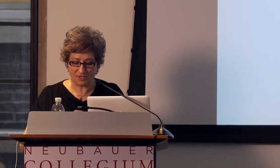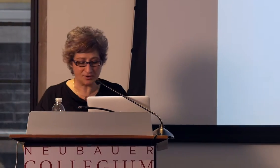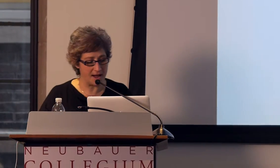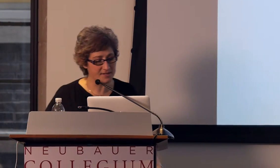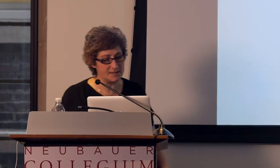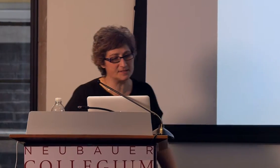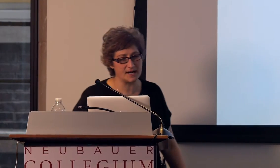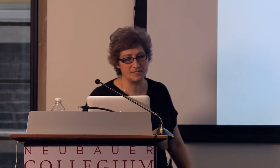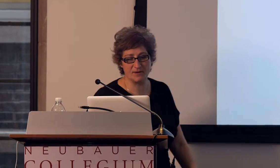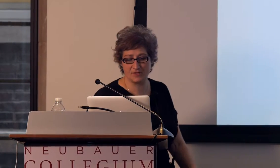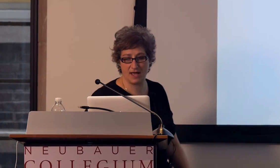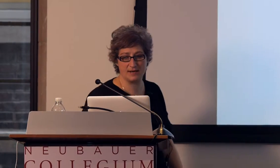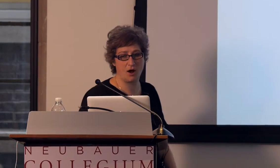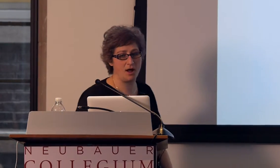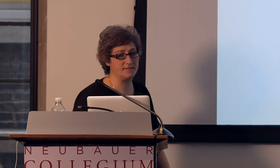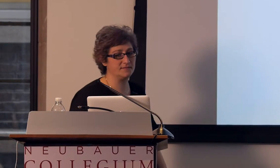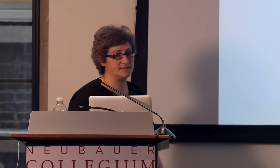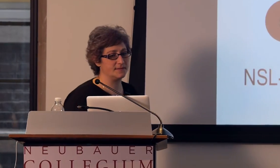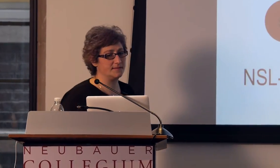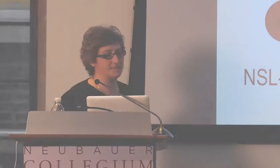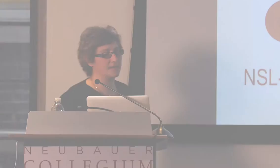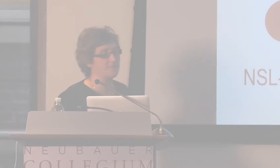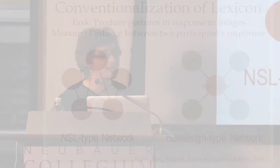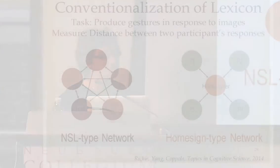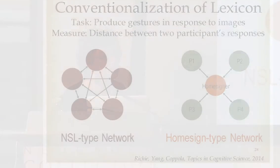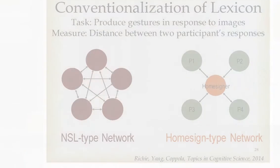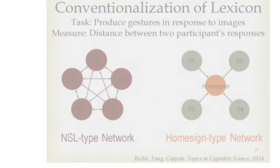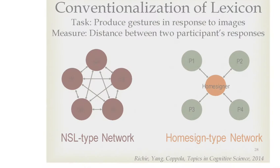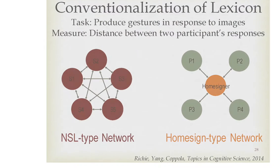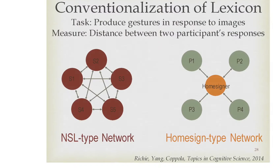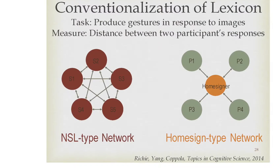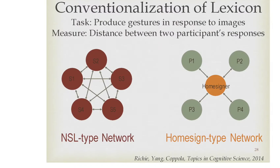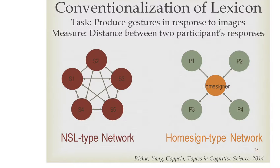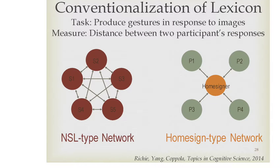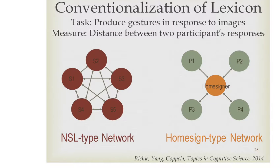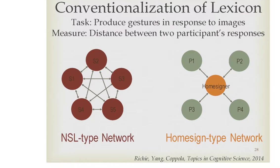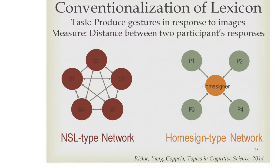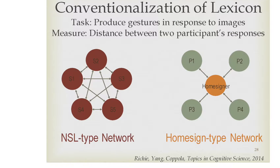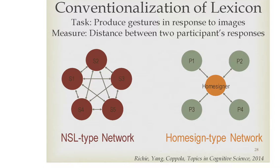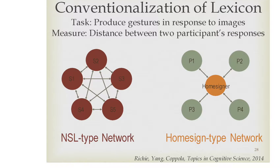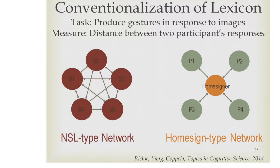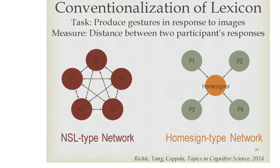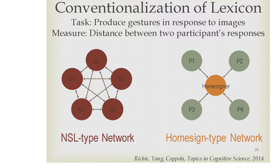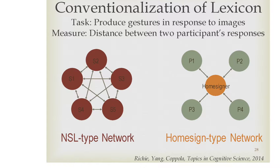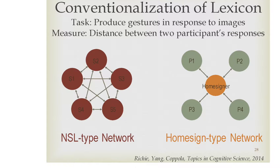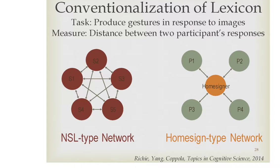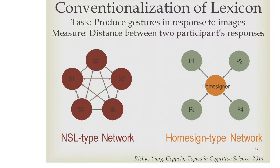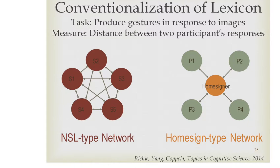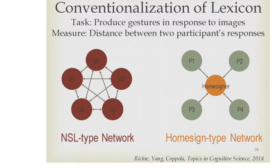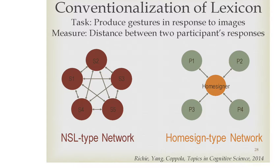So I want to turn now to some studies we've done on the conventionalization of the the lexicon.